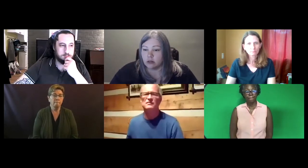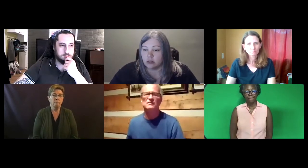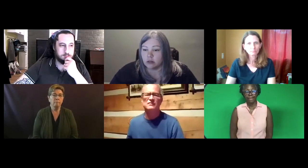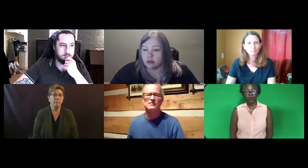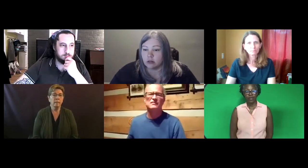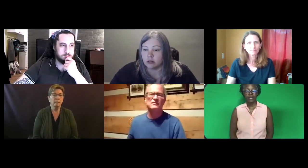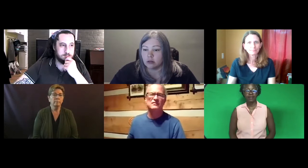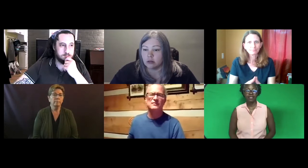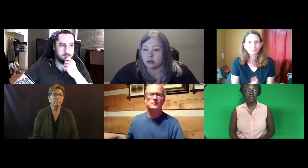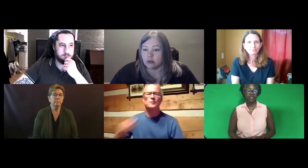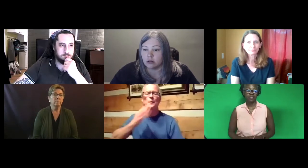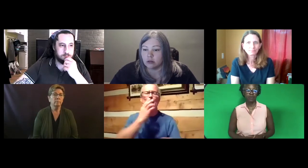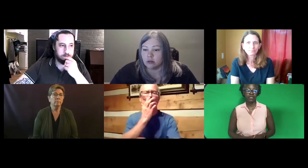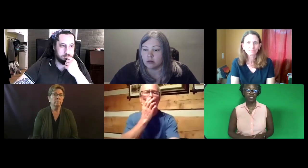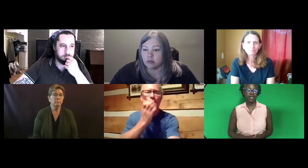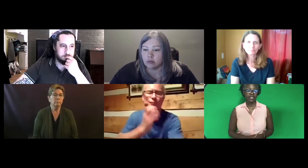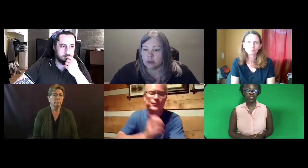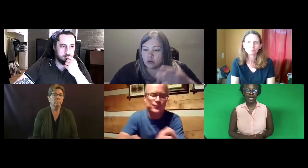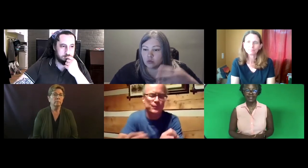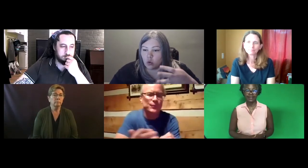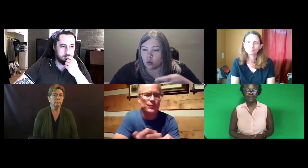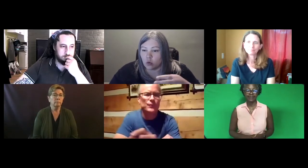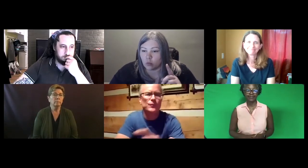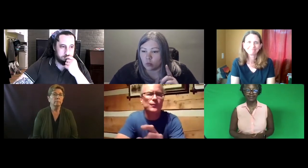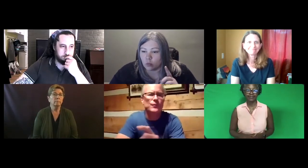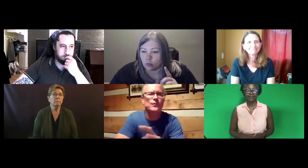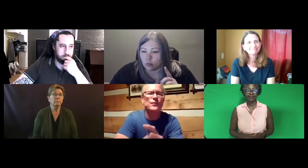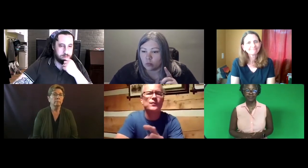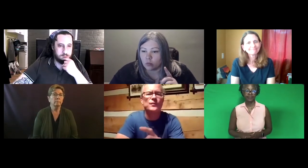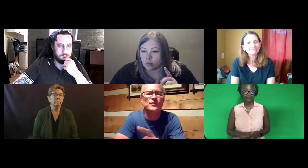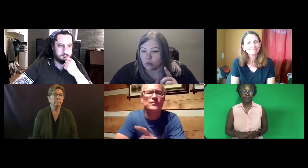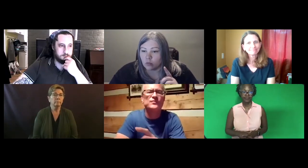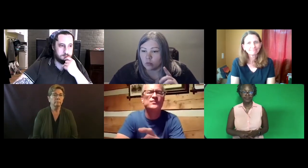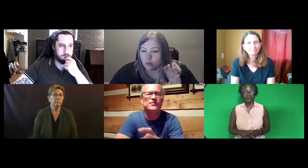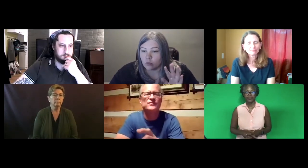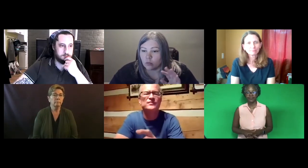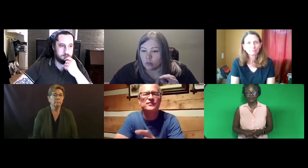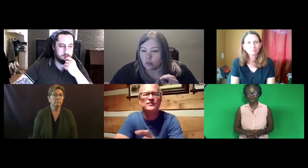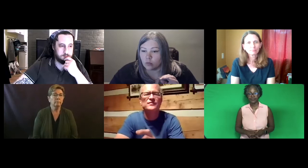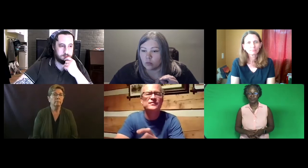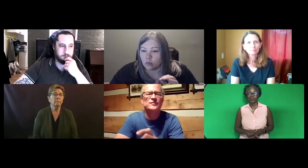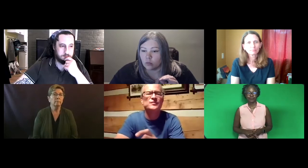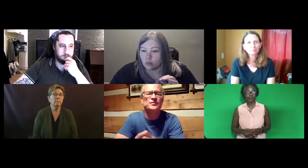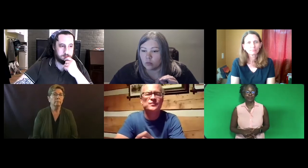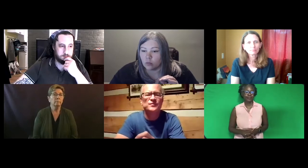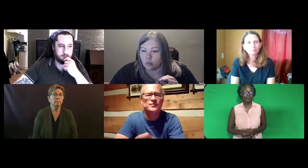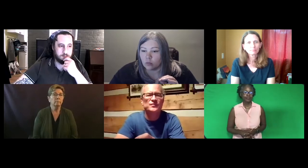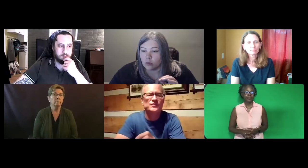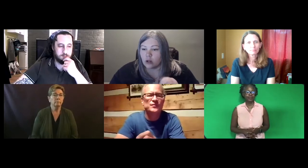Katie: Give me just a moment to look at the chat. Okay.